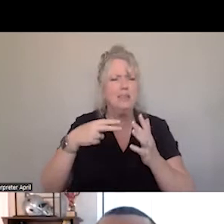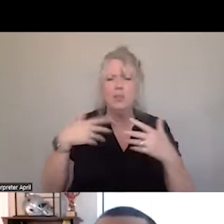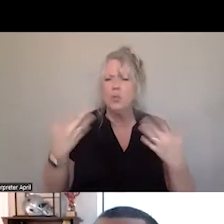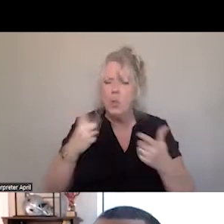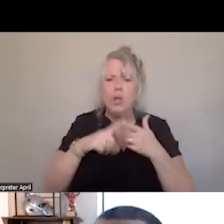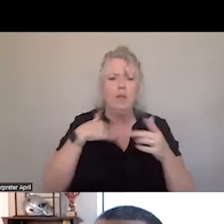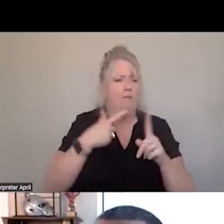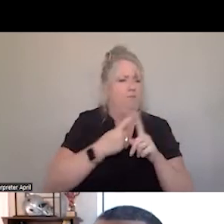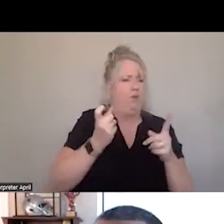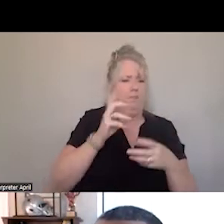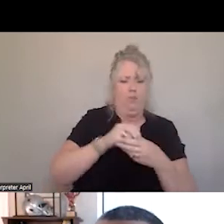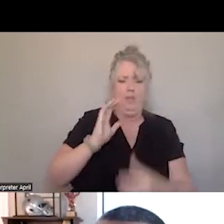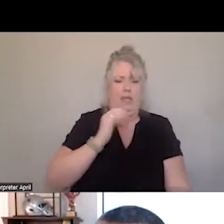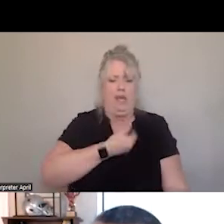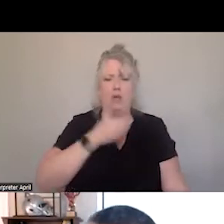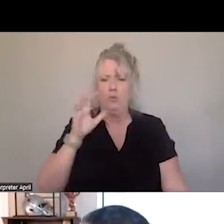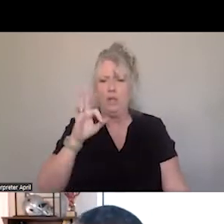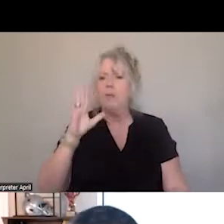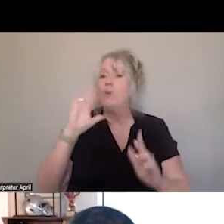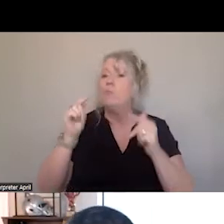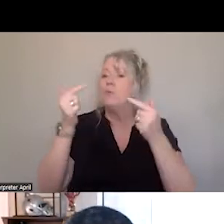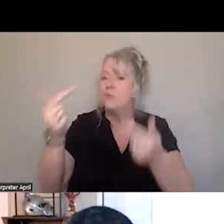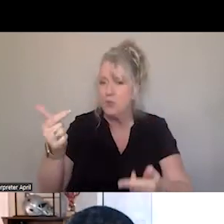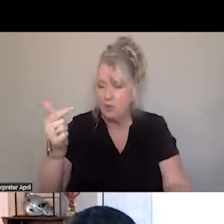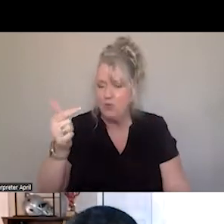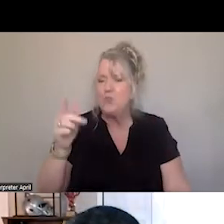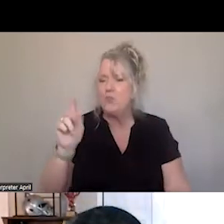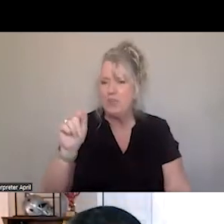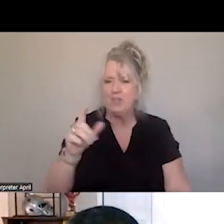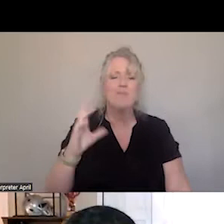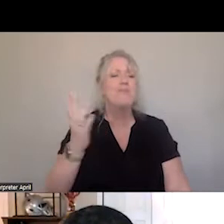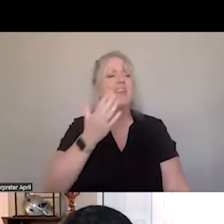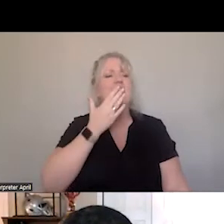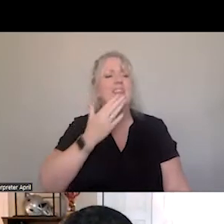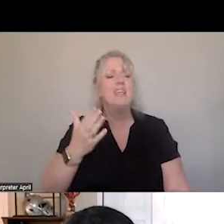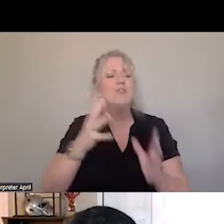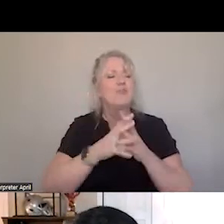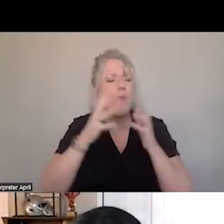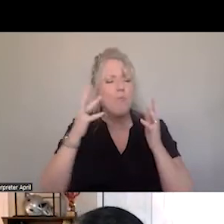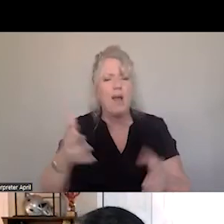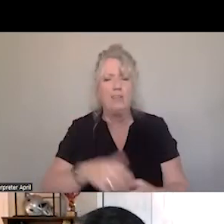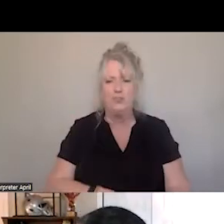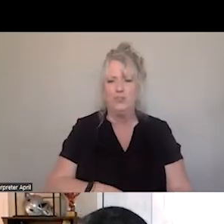WITH OUR 911. KATE, I WILL TURN IT OVER TO YOU. >> THANK YOU SO MUCH. WE CAN GO TO THE NEXT SLIDE.